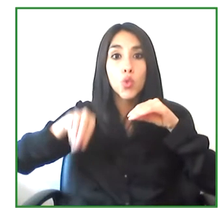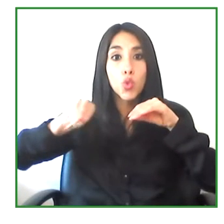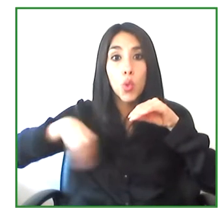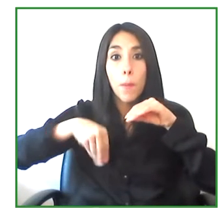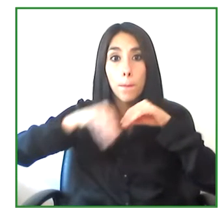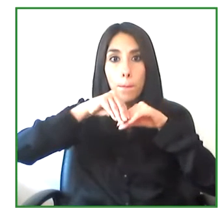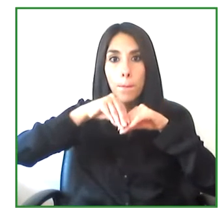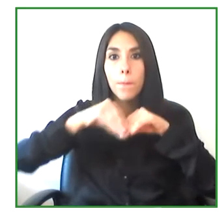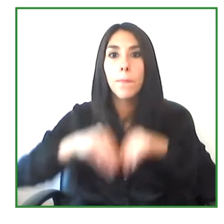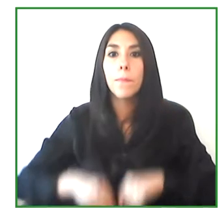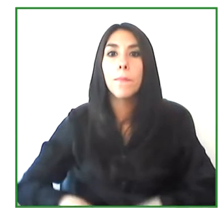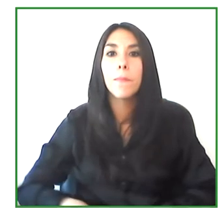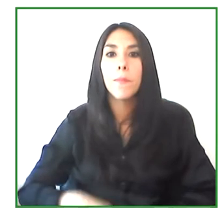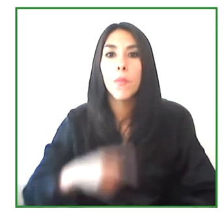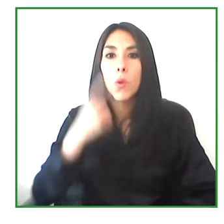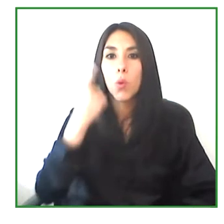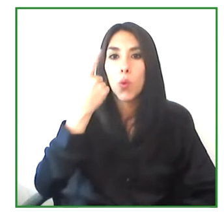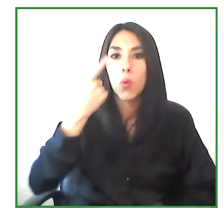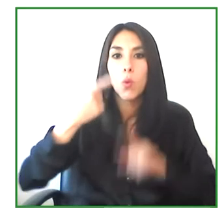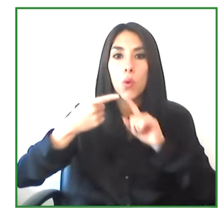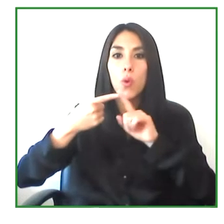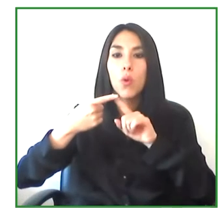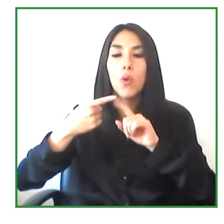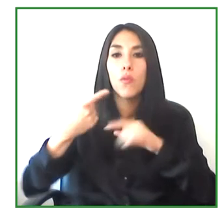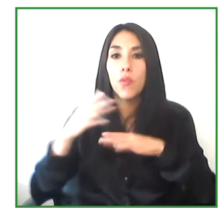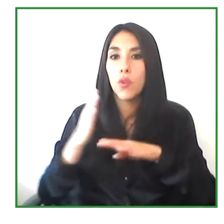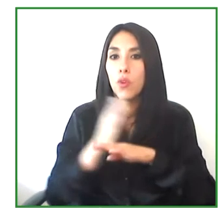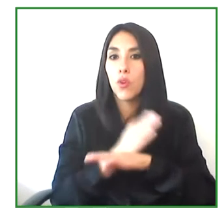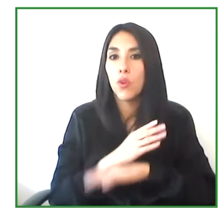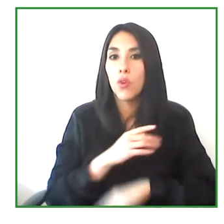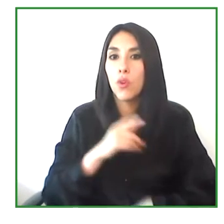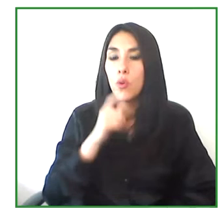in quantitative indicator that we had that was to train